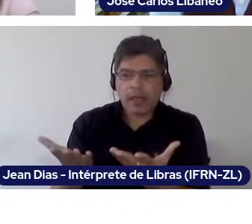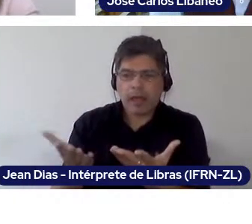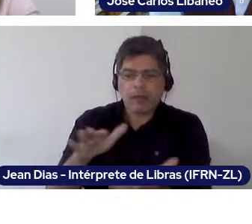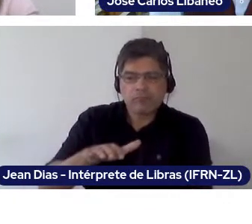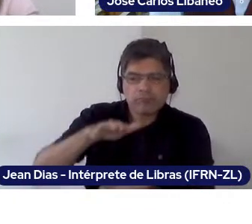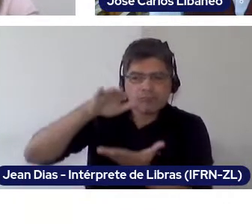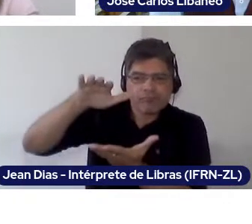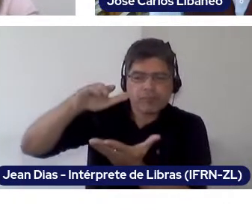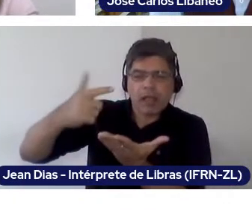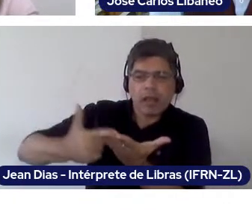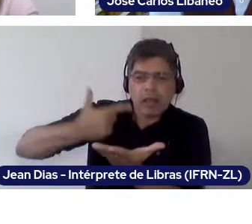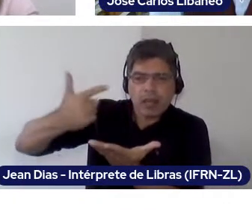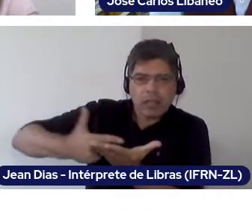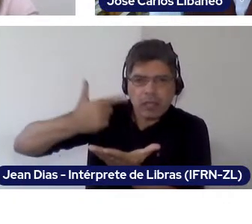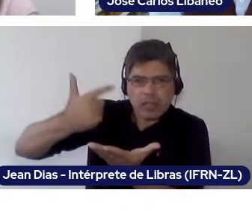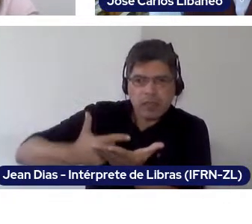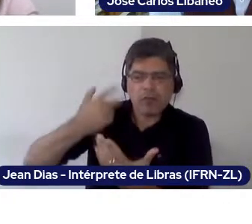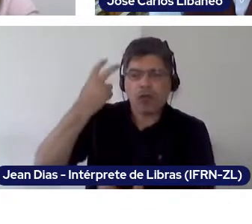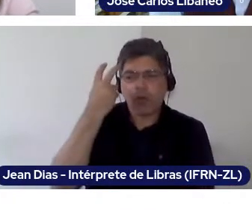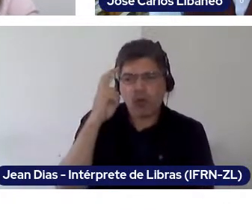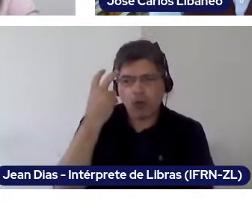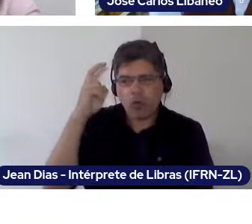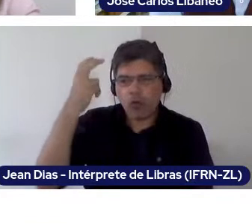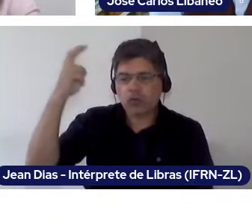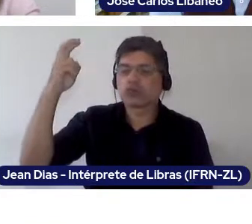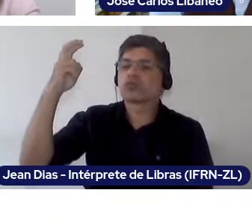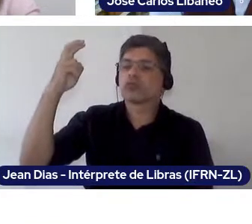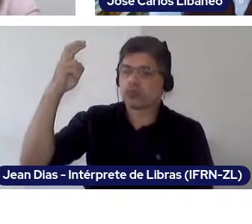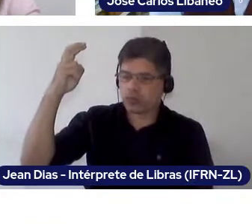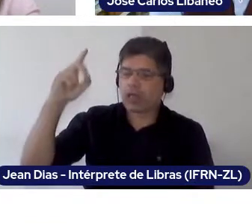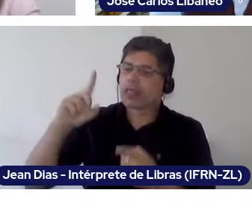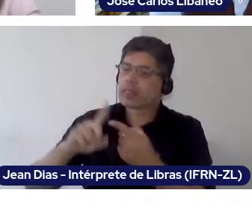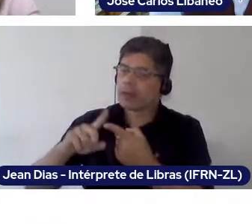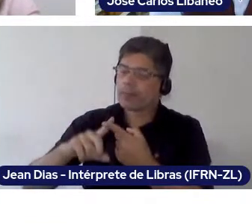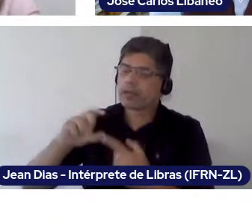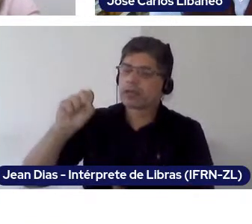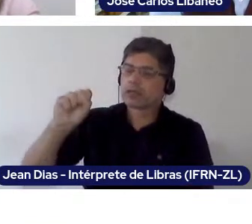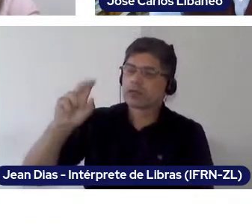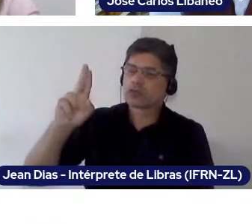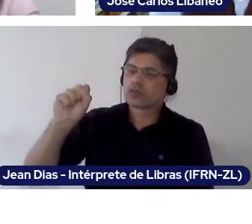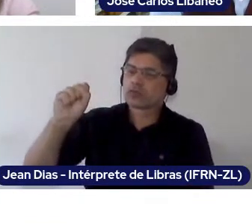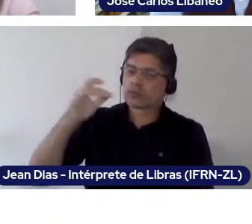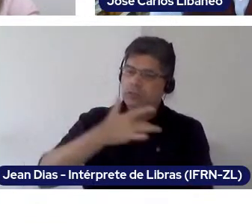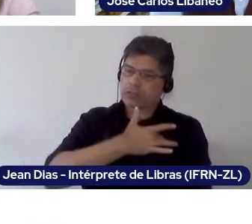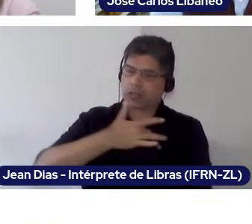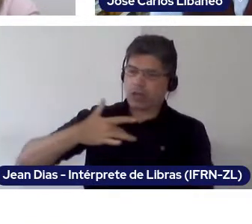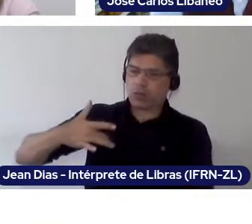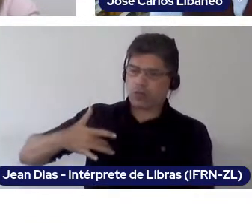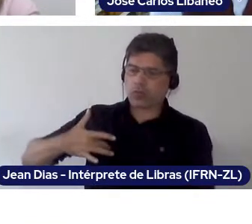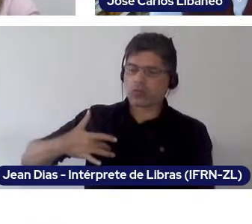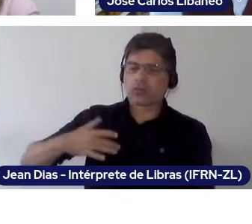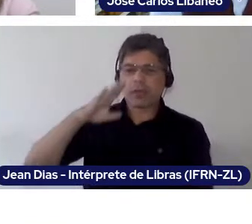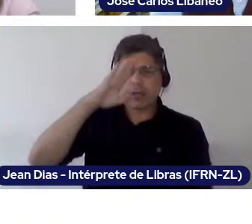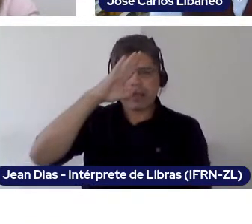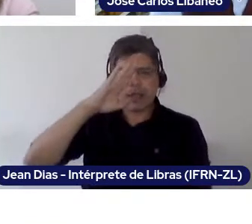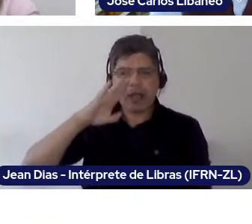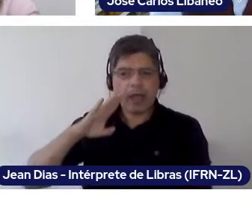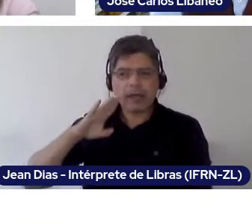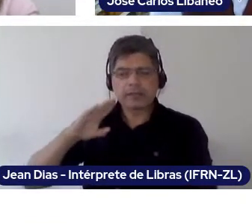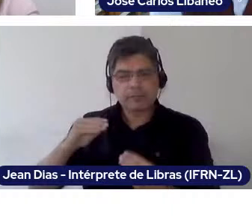a real democracy is the one where the healthcare system is for free and shows quality for everyone.